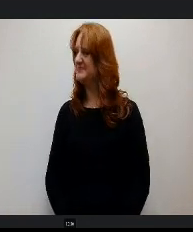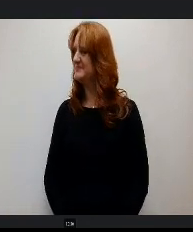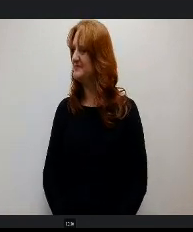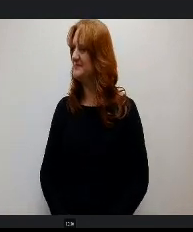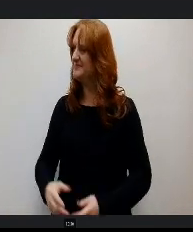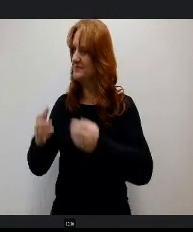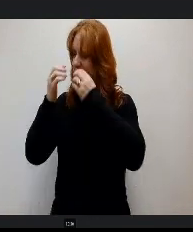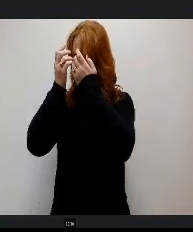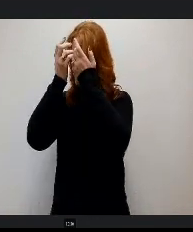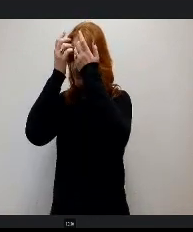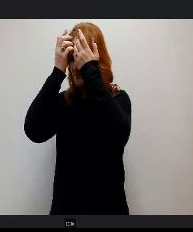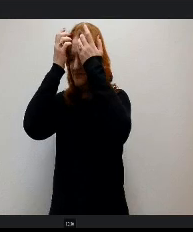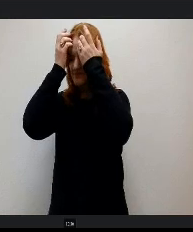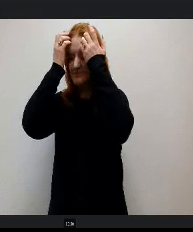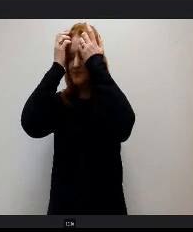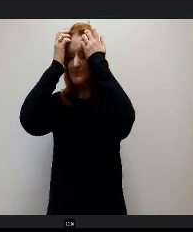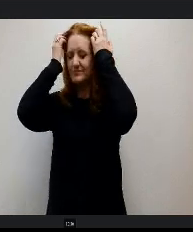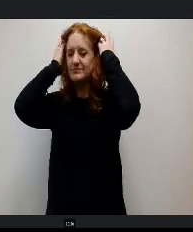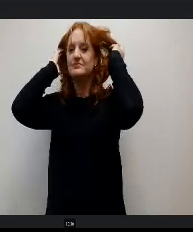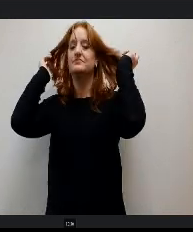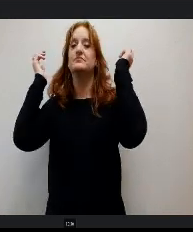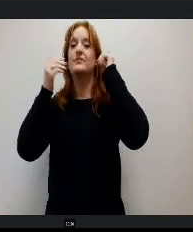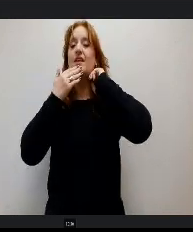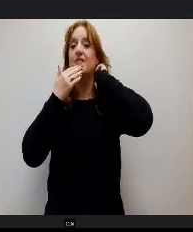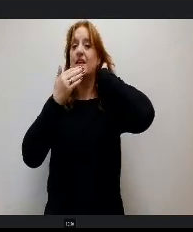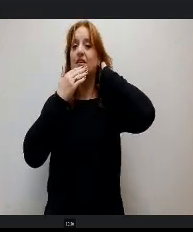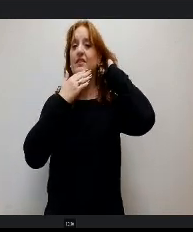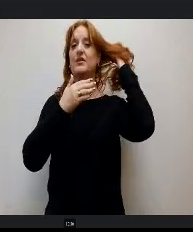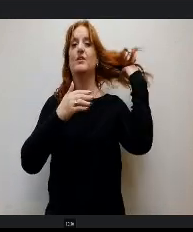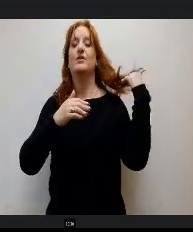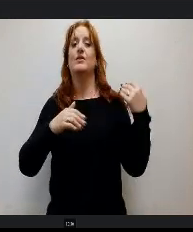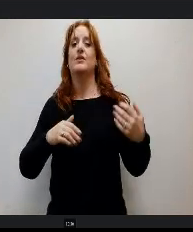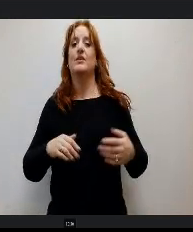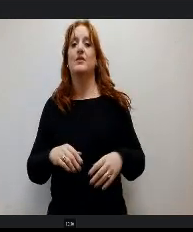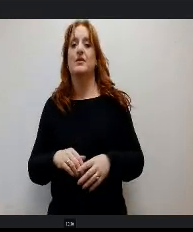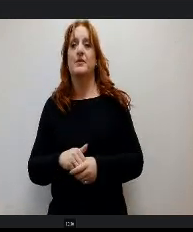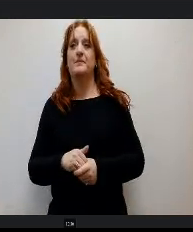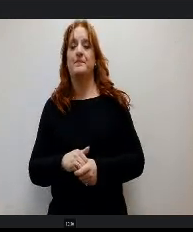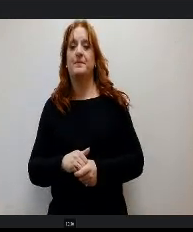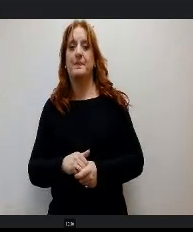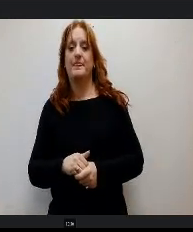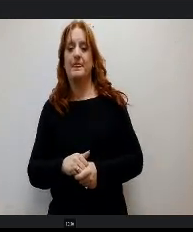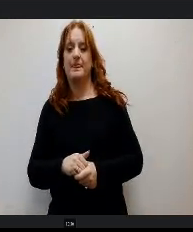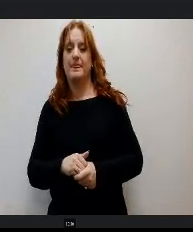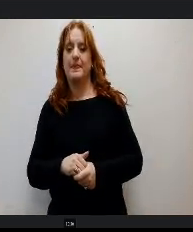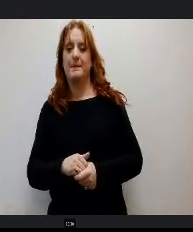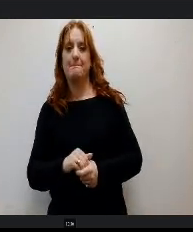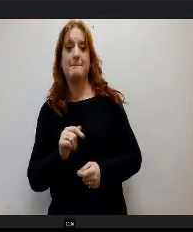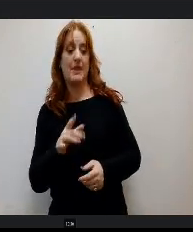So thank you all. Thanks for having us tonight and I'll l say this, we take our struggles at Aspen Valley